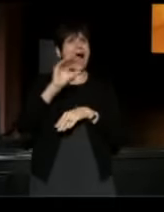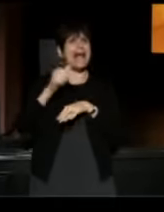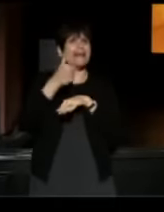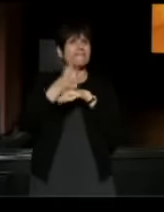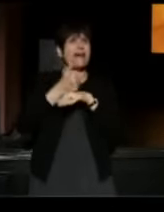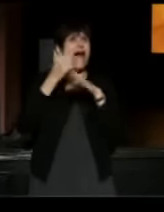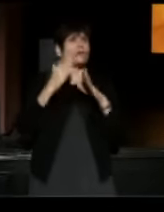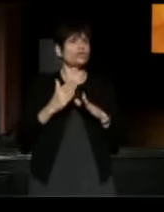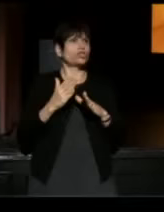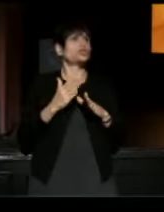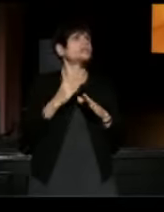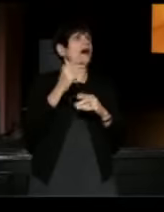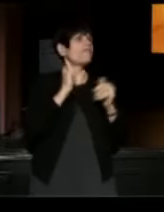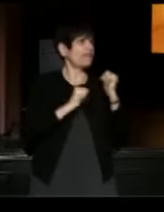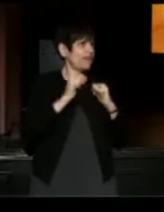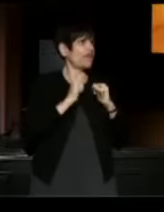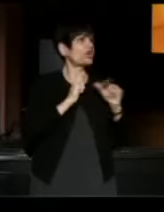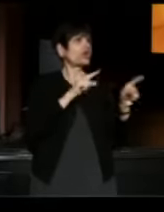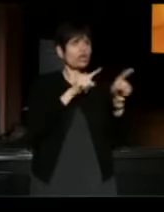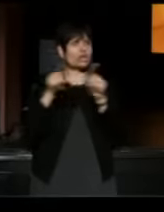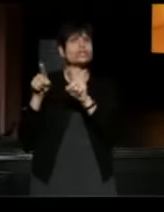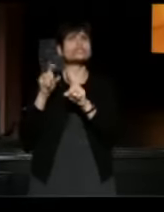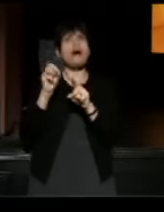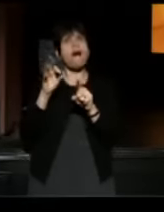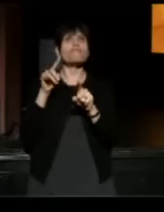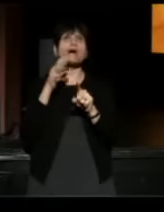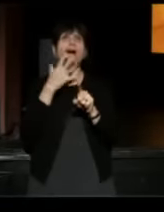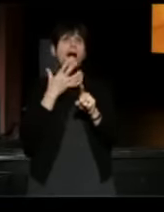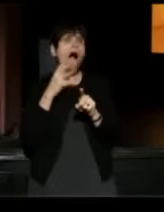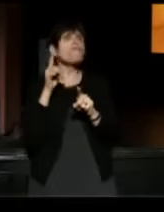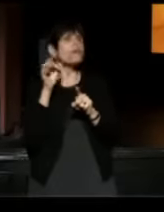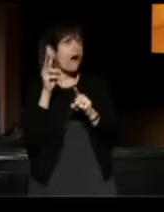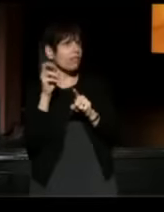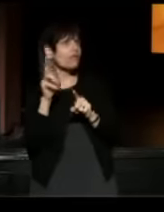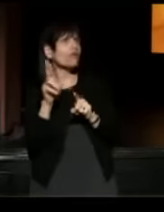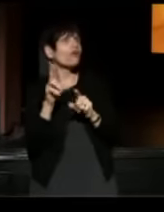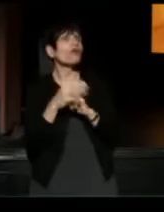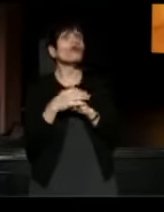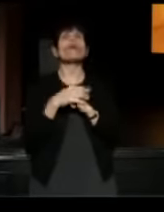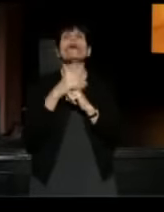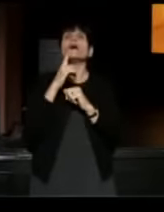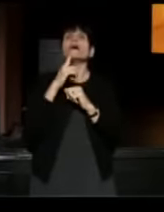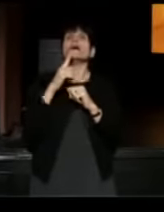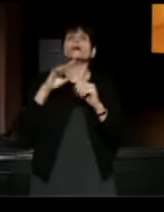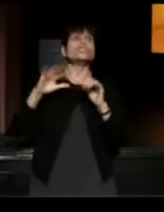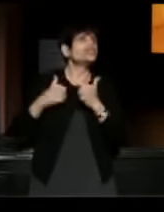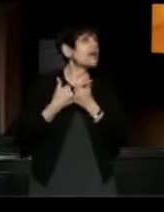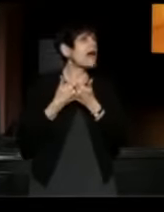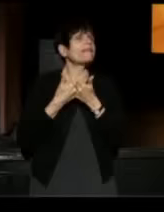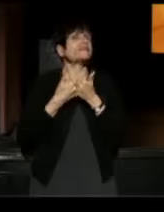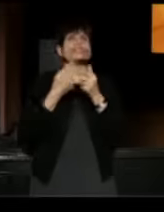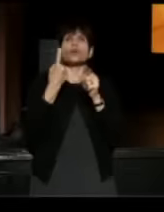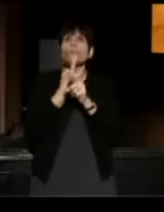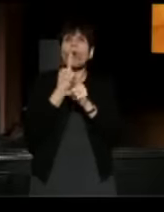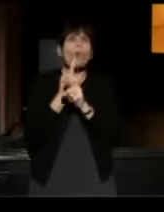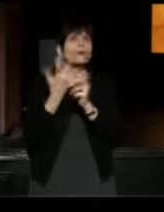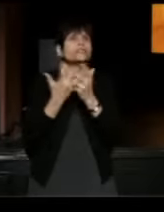These leaders created opportunities lacking for artists, challenged cultural appropriation and misrepresentation